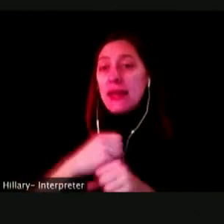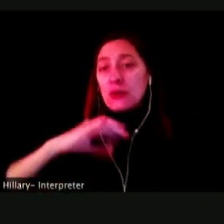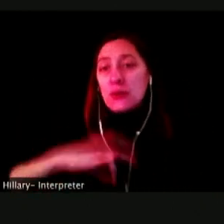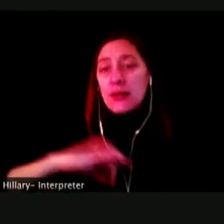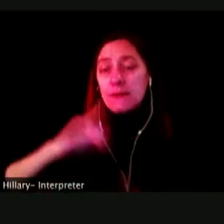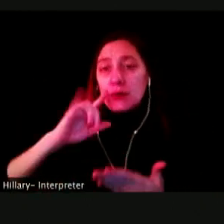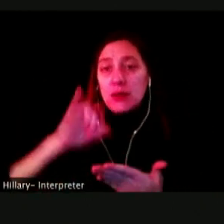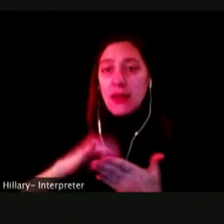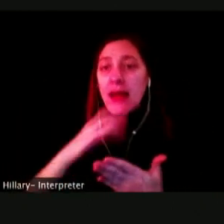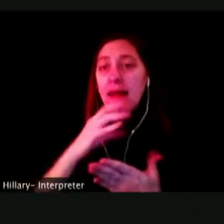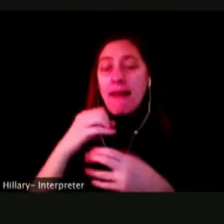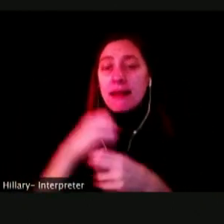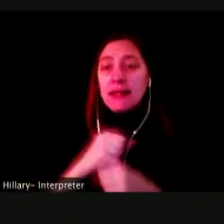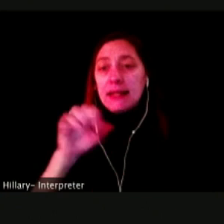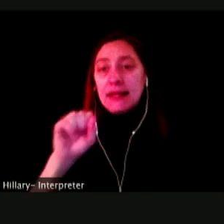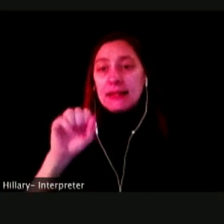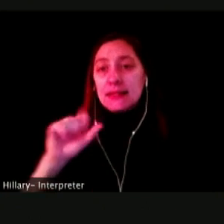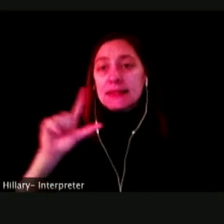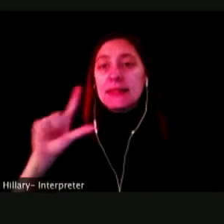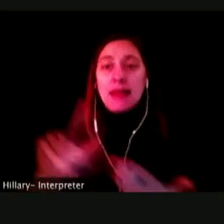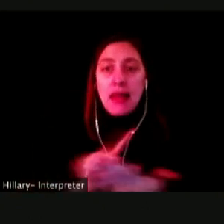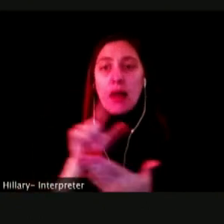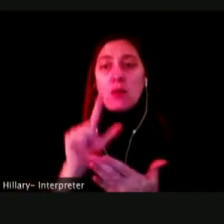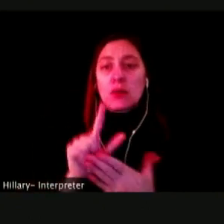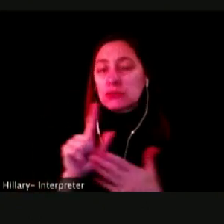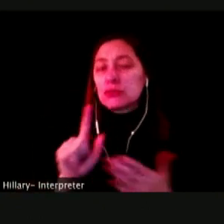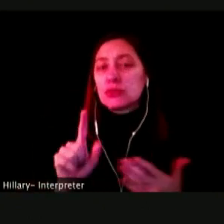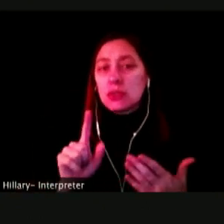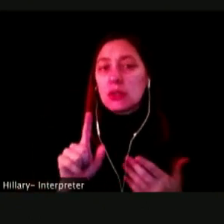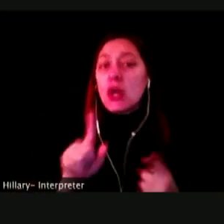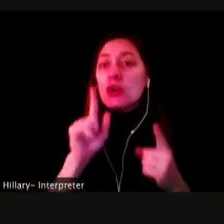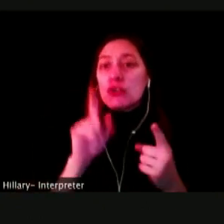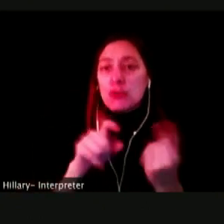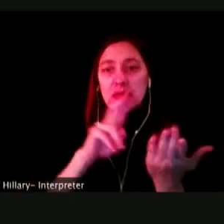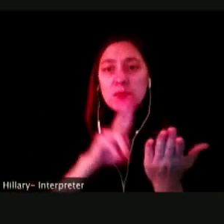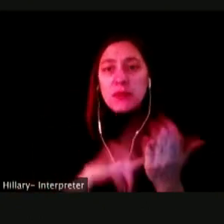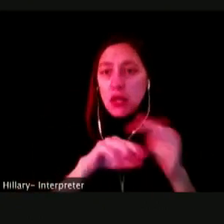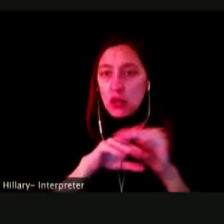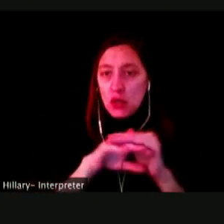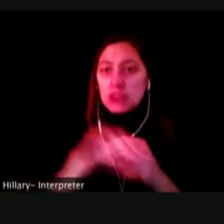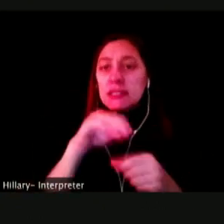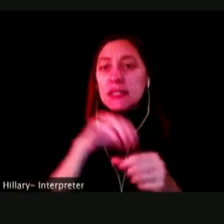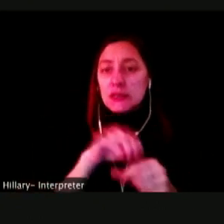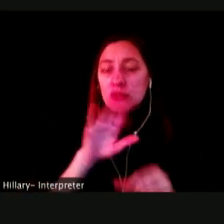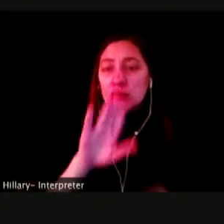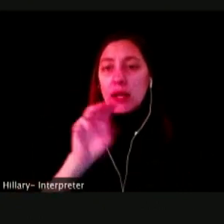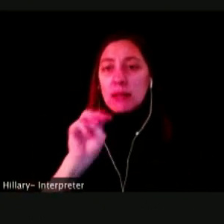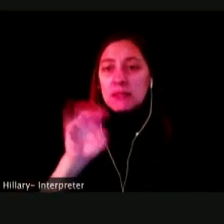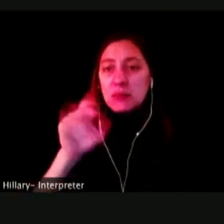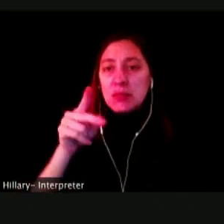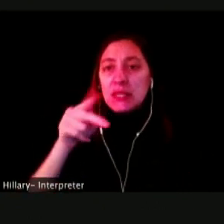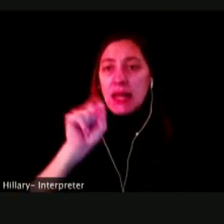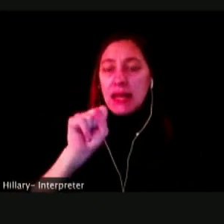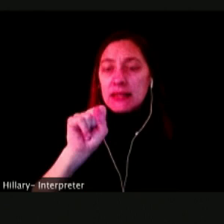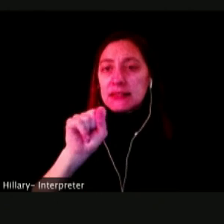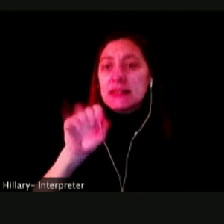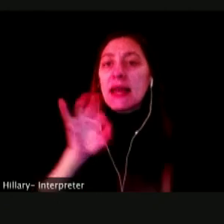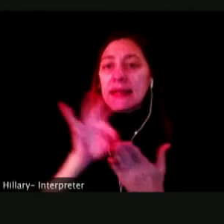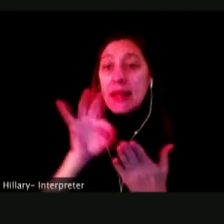THEIR SSL HOURS. STUDENTS MUST BE LOGGED INTO THEIR MCPS STUDENT ACCOUNT TO ACCEPT THIS GOOGLE FORM.